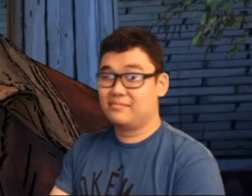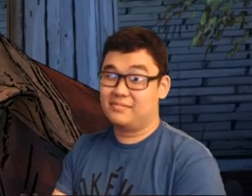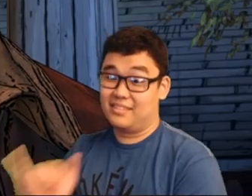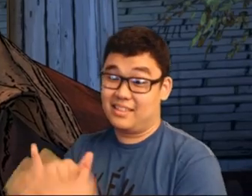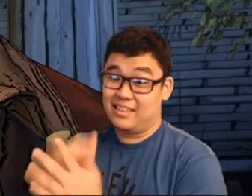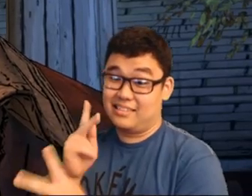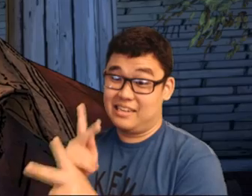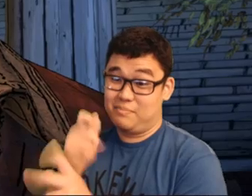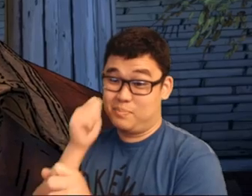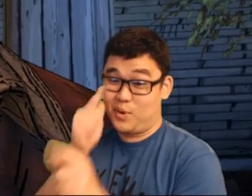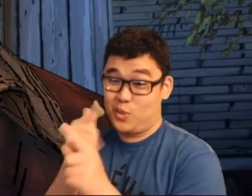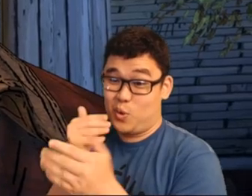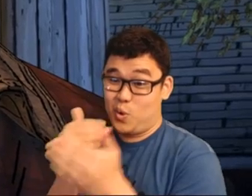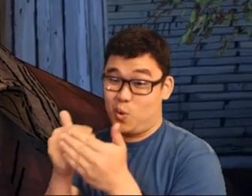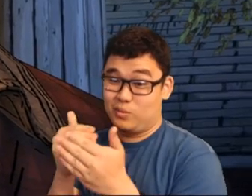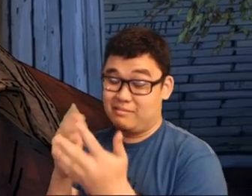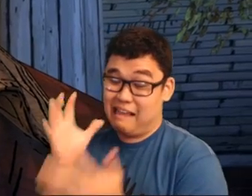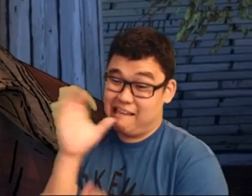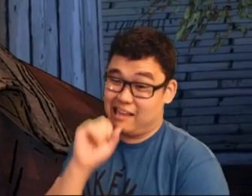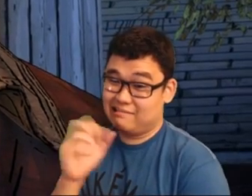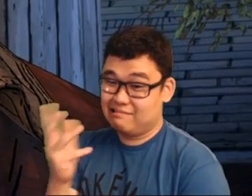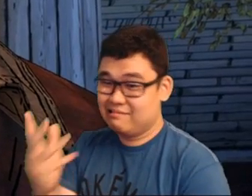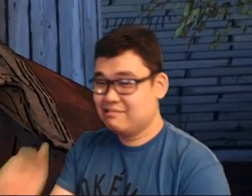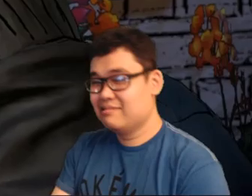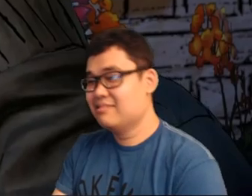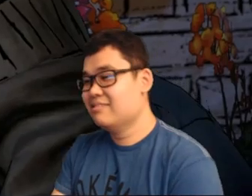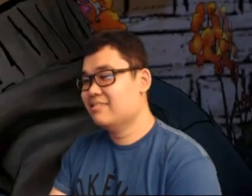I guess that keeps them close together.